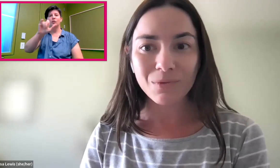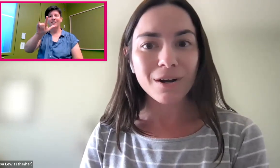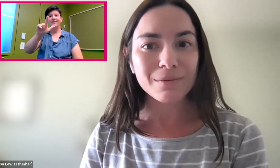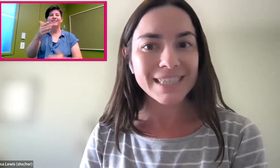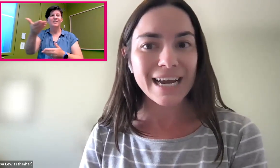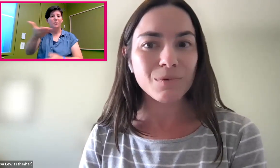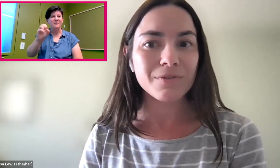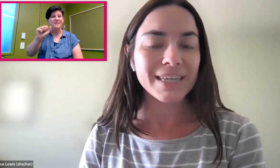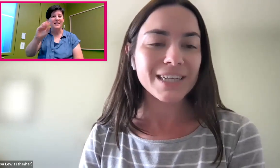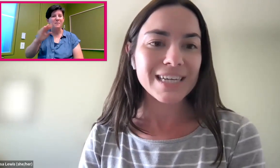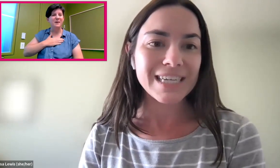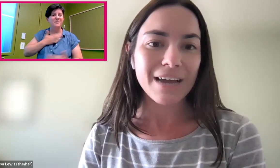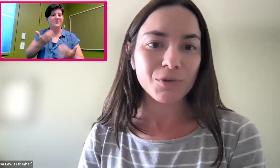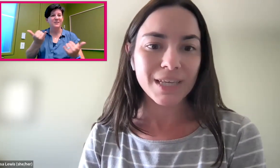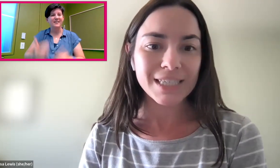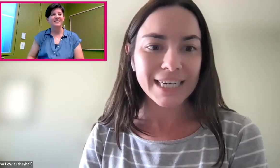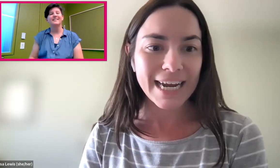And welcome, Sam. We're really glad to have you with us today.